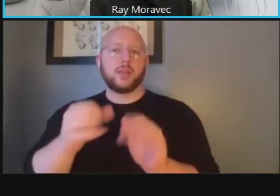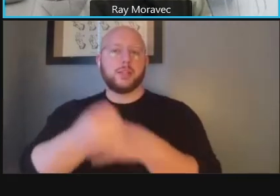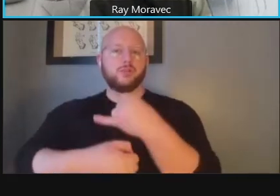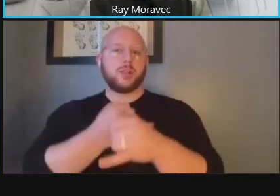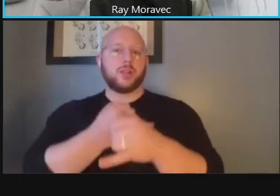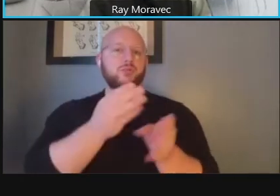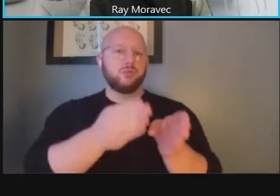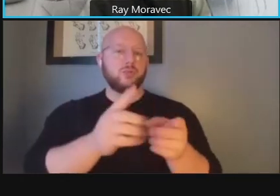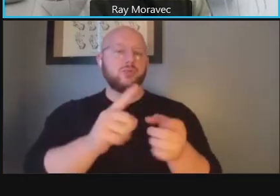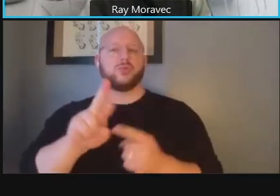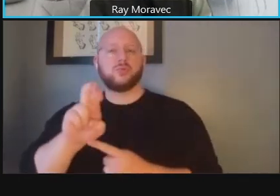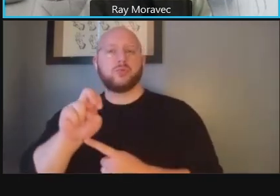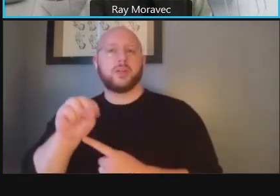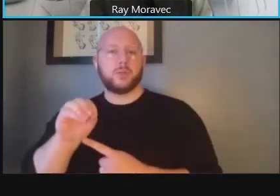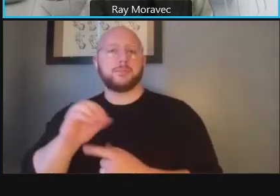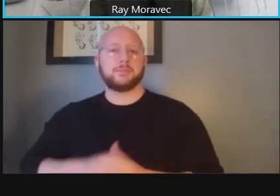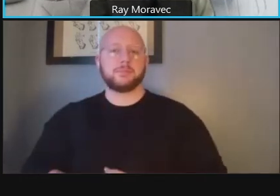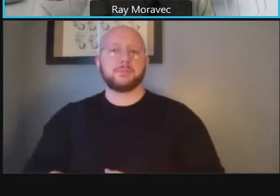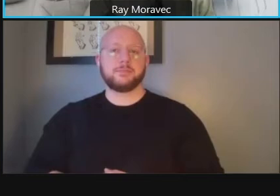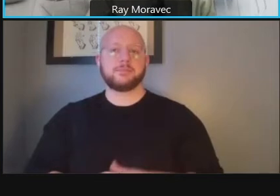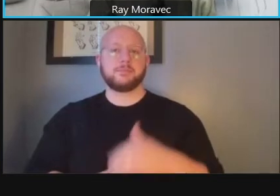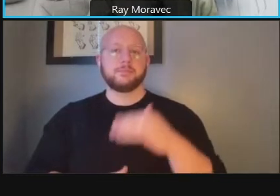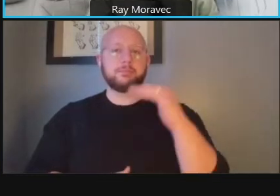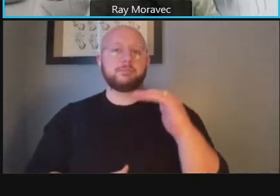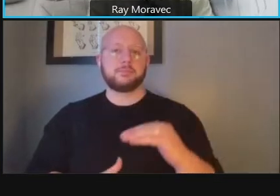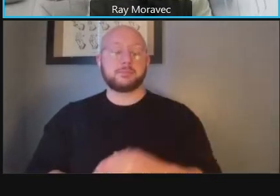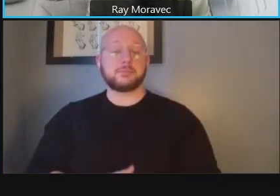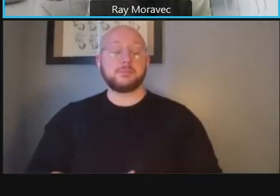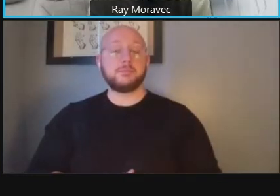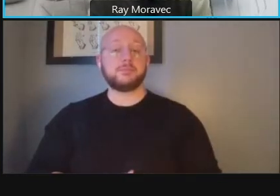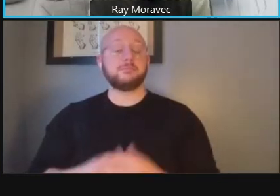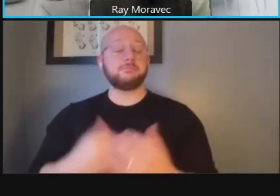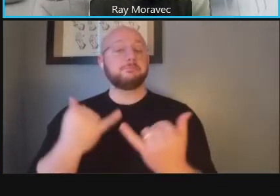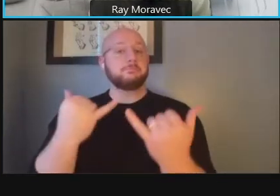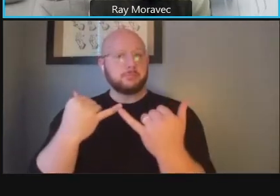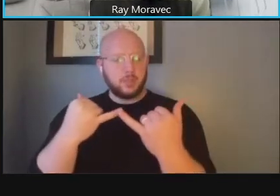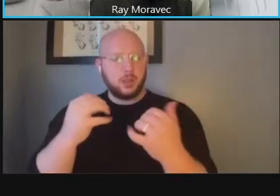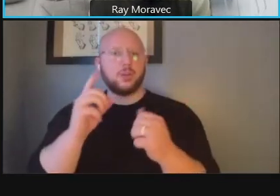and the next slide so here's where we really want to go over with you all the